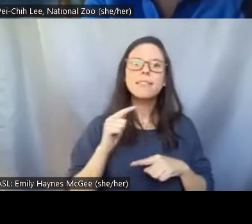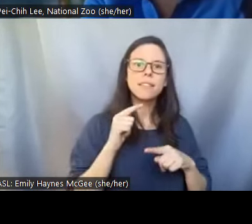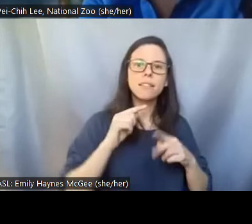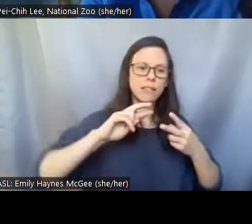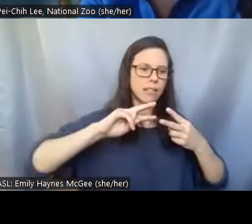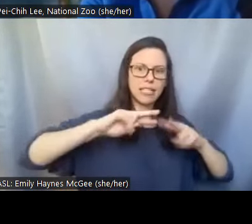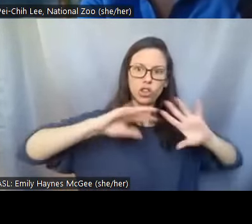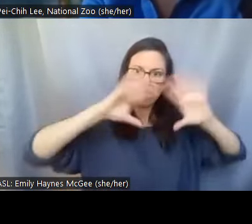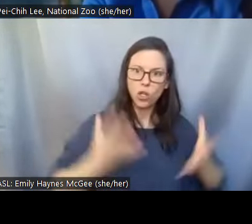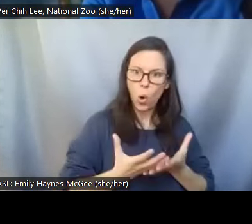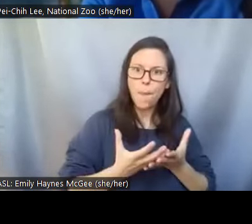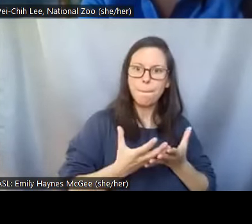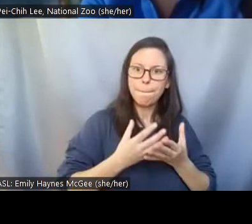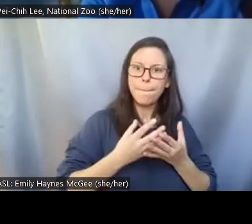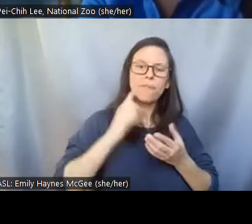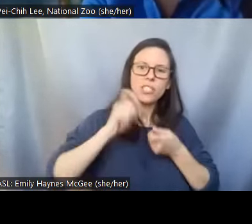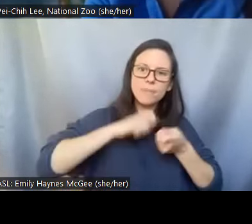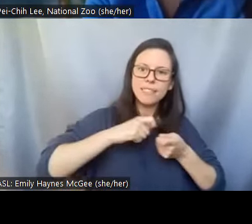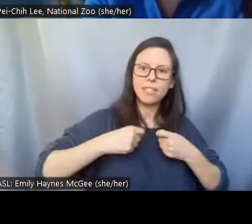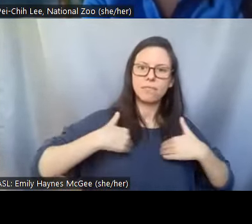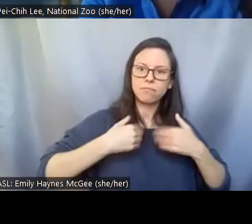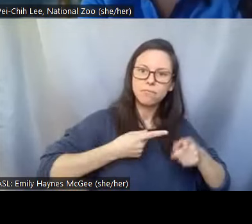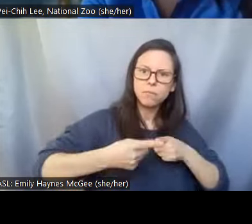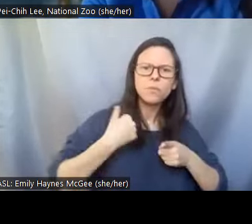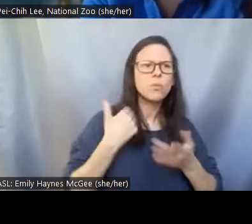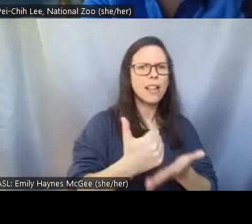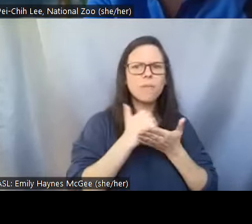We can learn about their evolution, their population structure. We can learn about